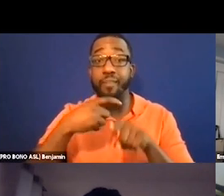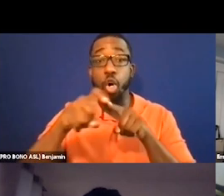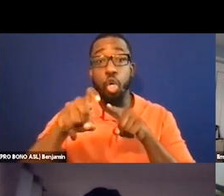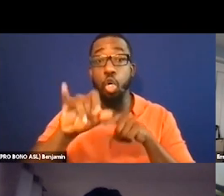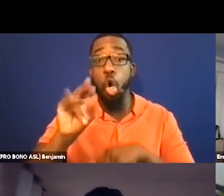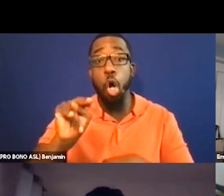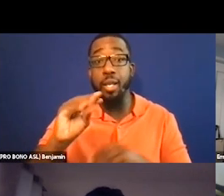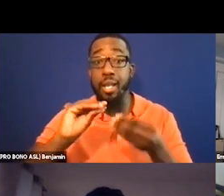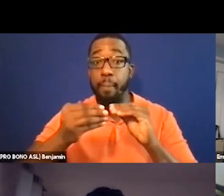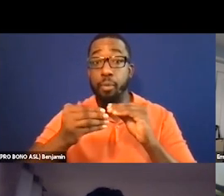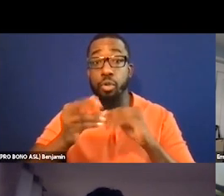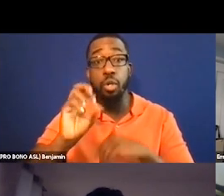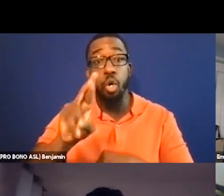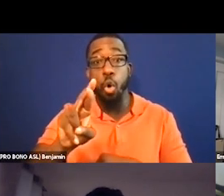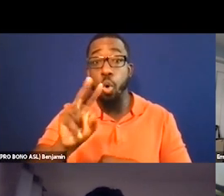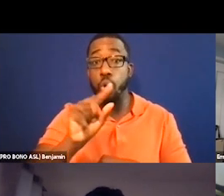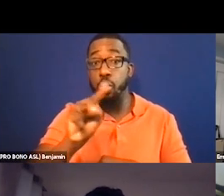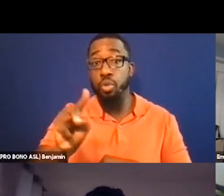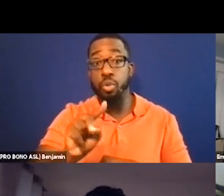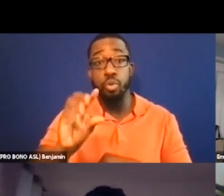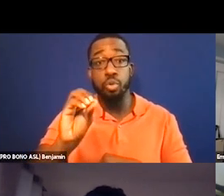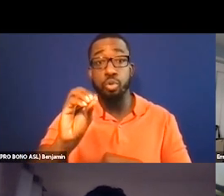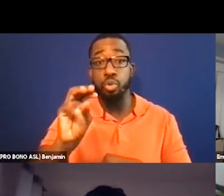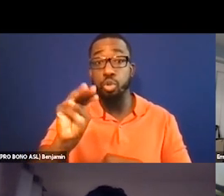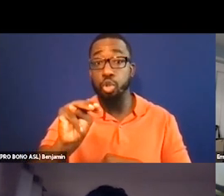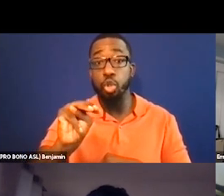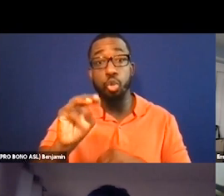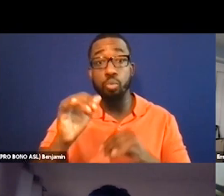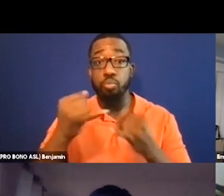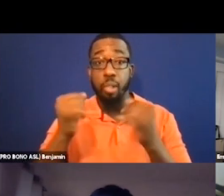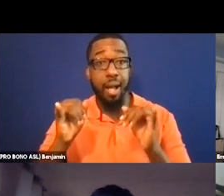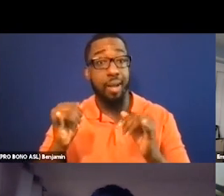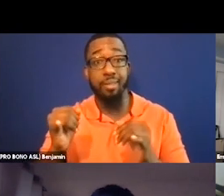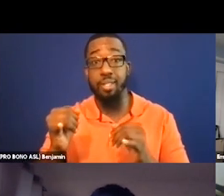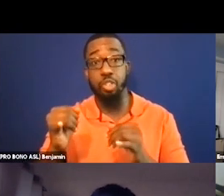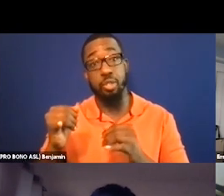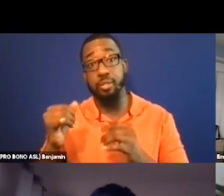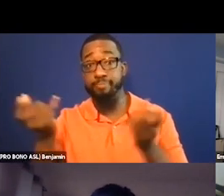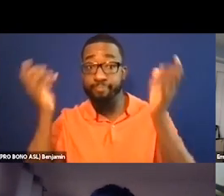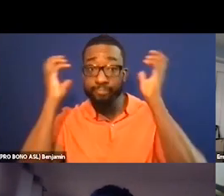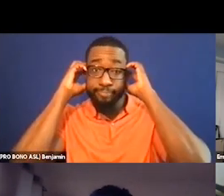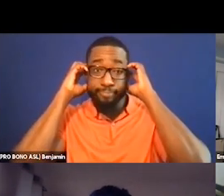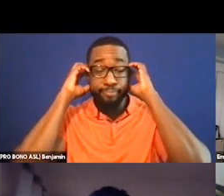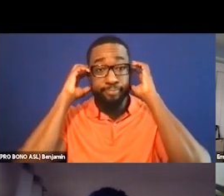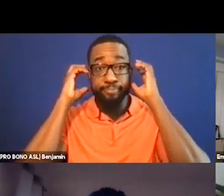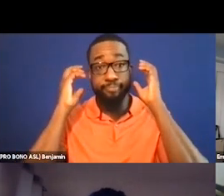That requires having smart phones. But, yeah, that's a pretty low tech solution.